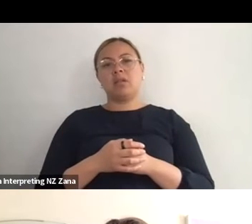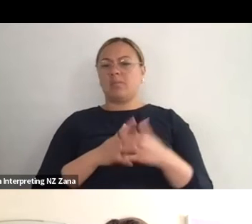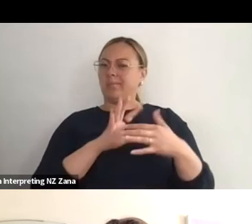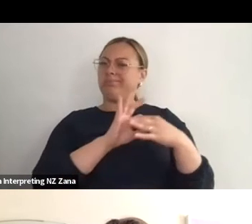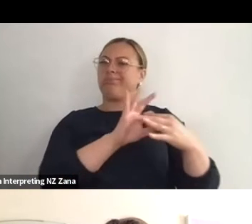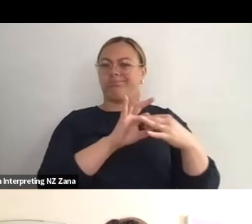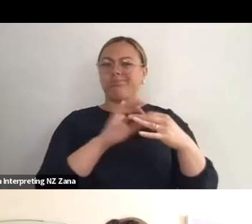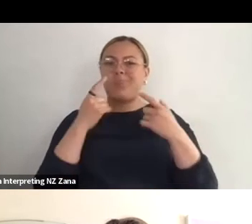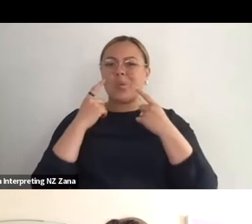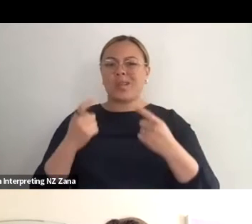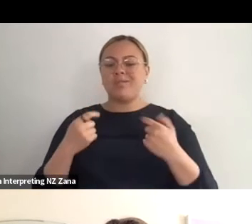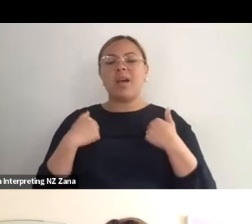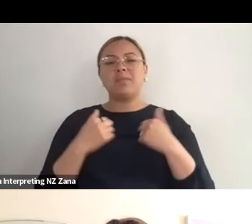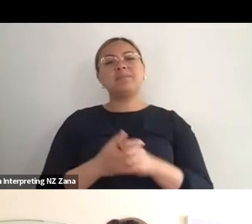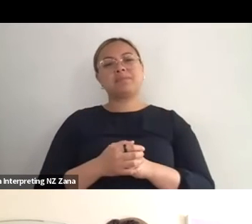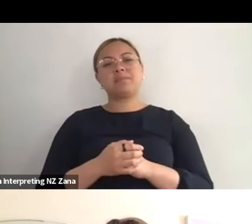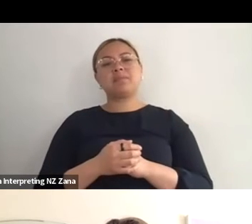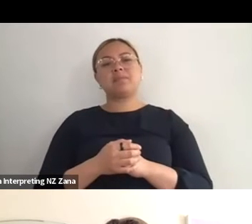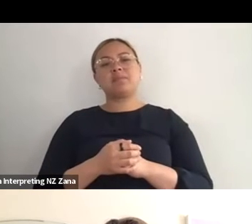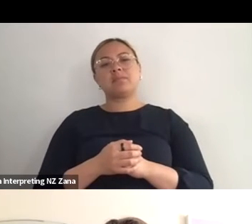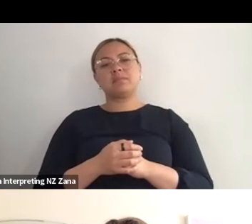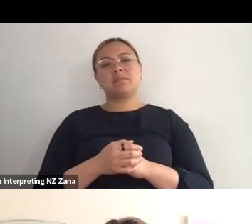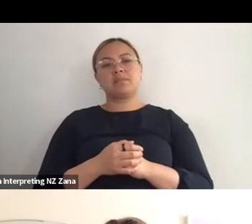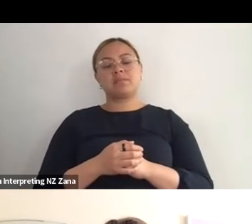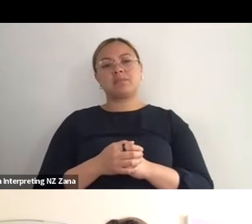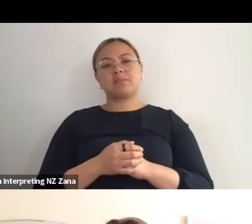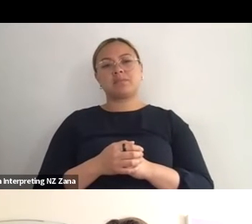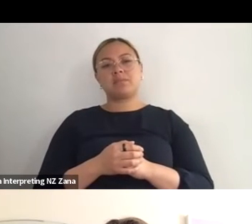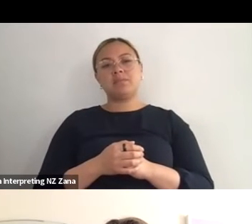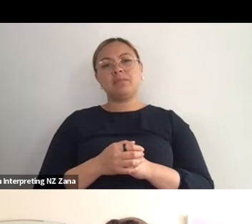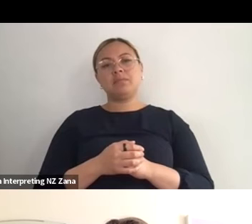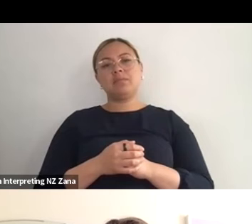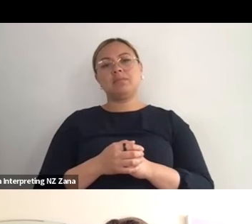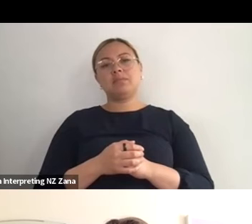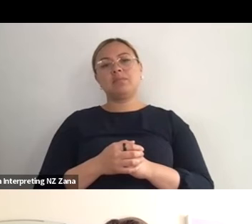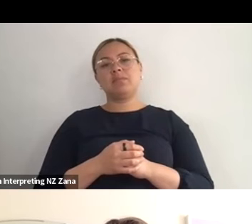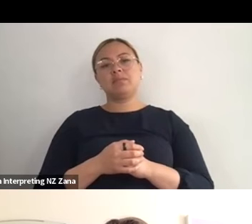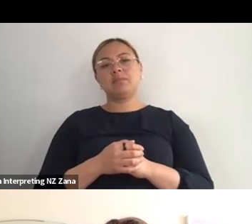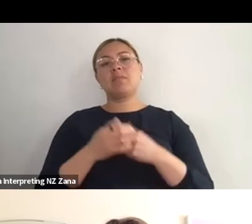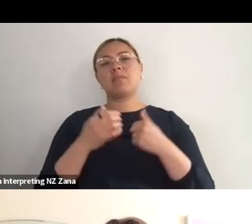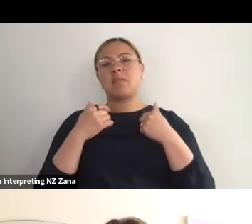So yeah, I think I am one of these people also who finds- who’s built family through who they